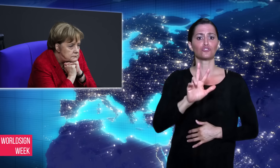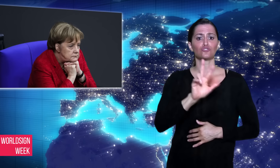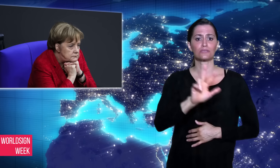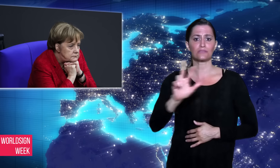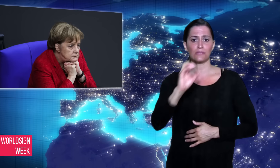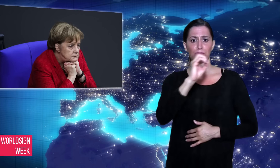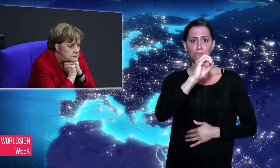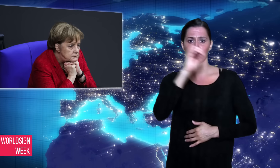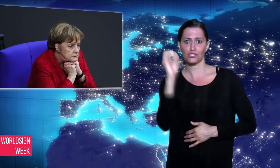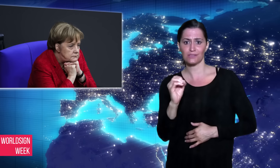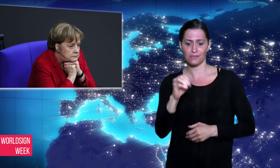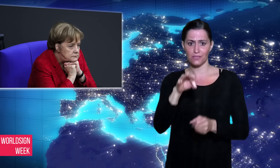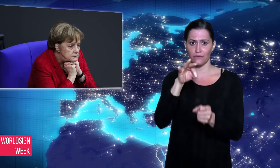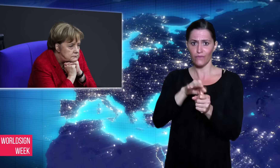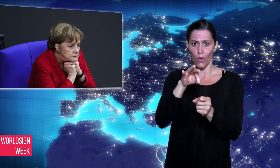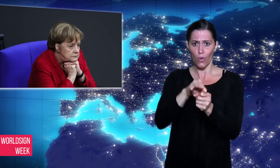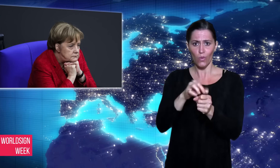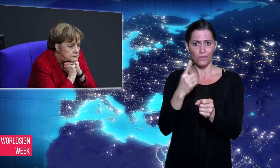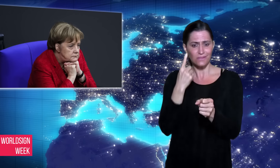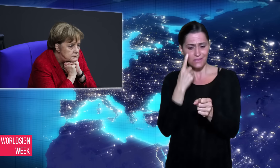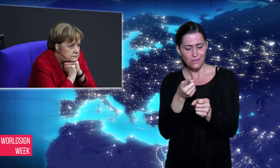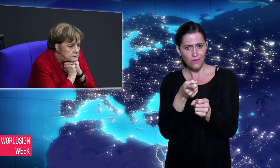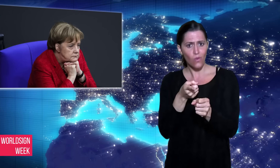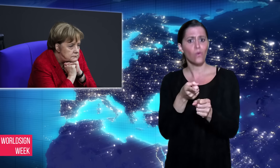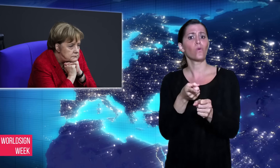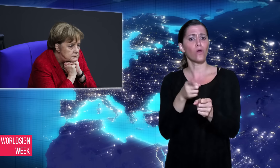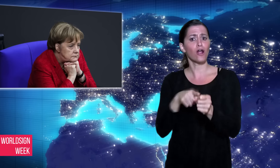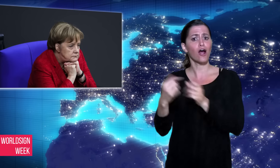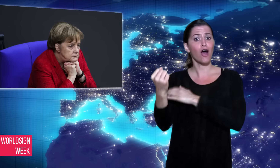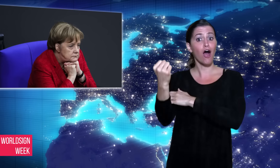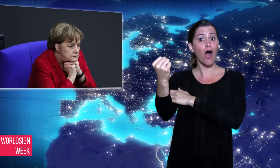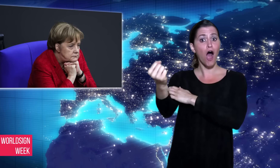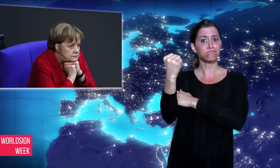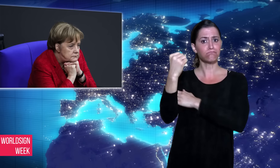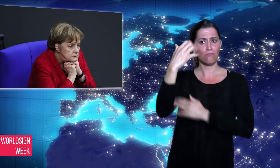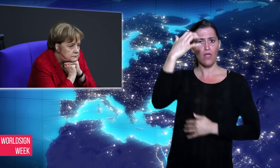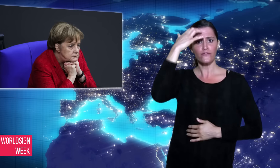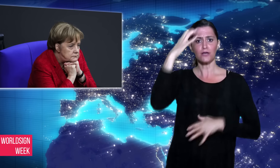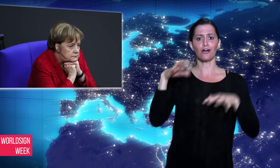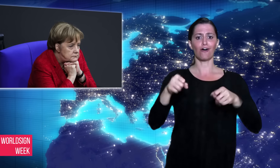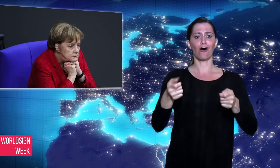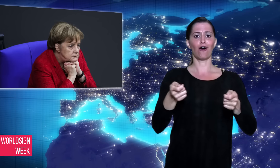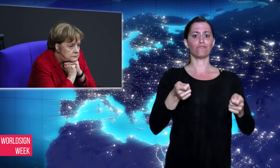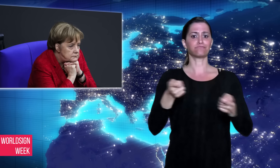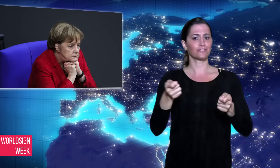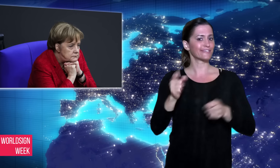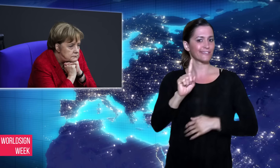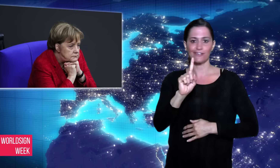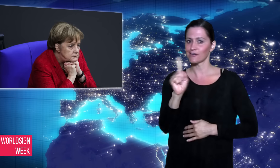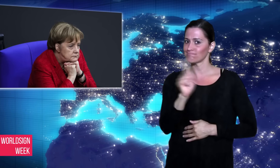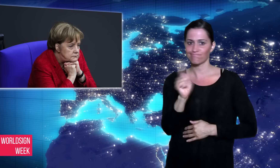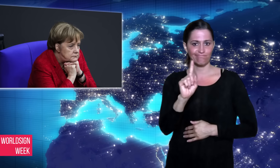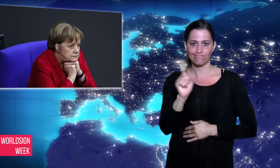had two choices: form a coalition, or